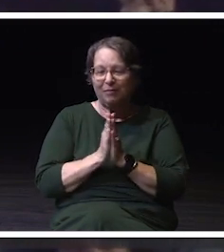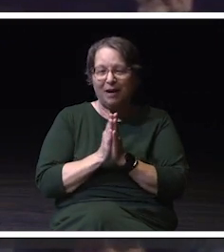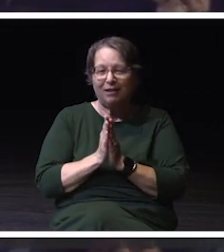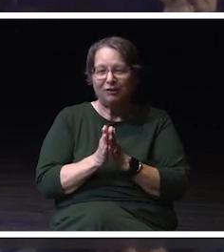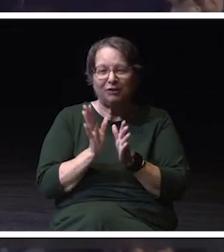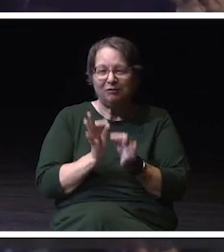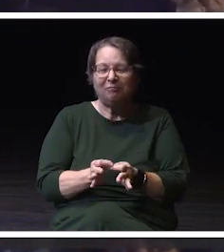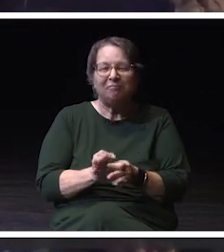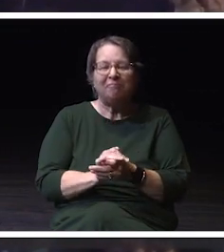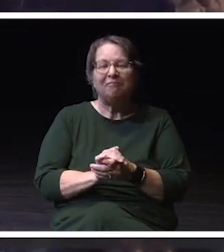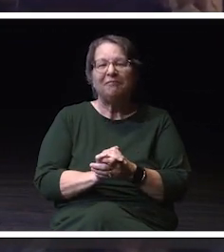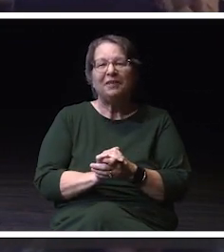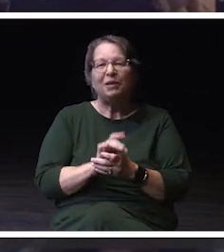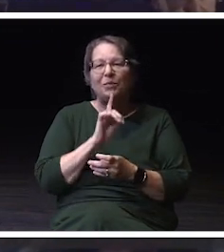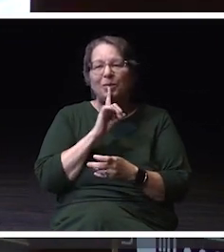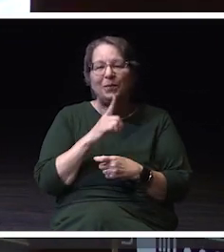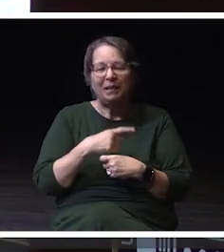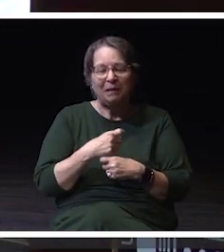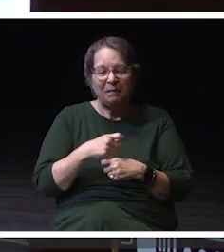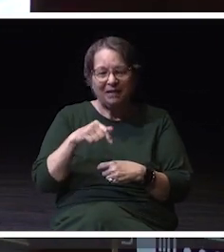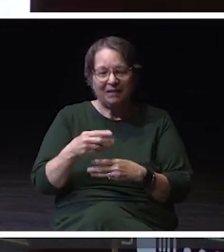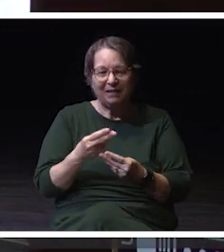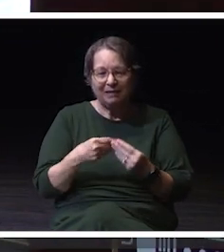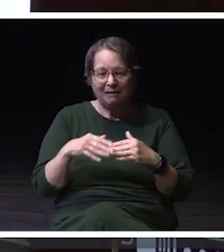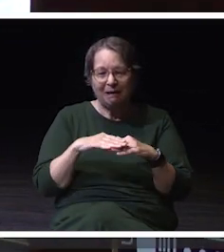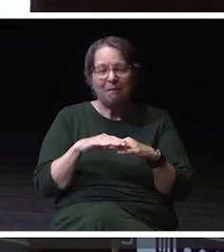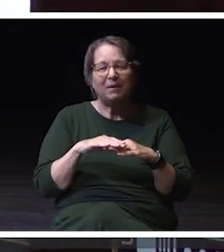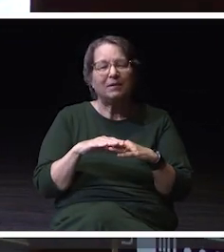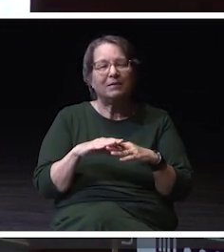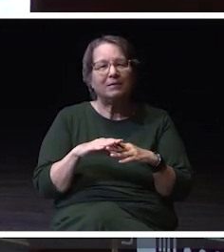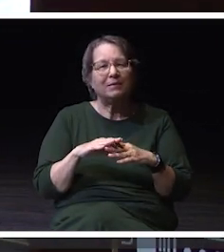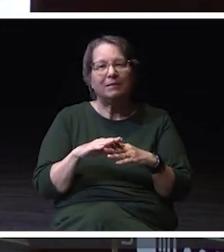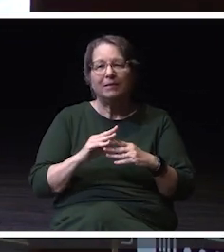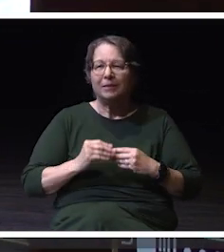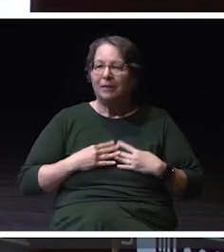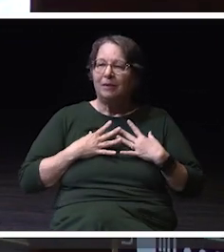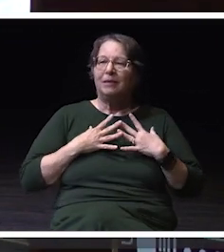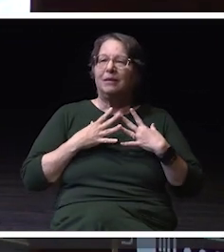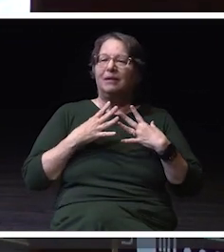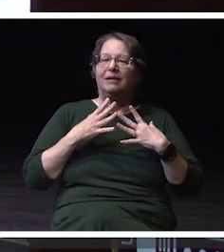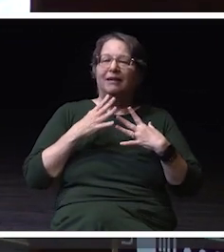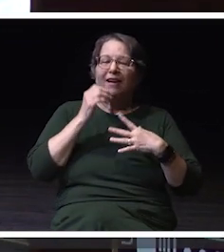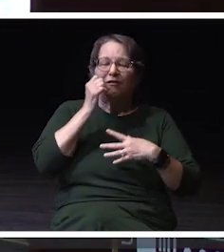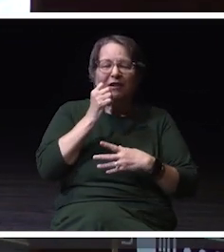what truly makes this campus come alive each and every day.